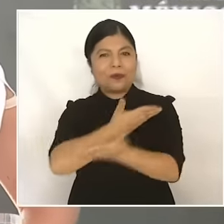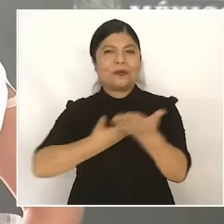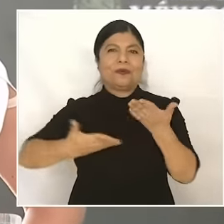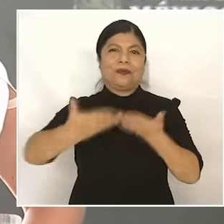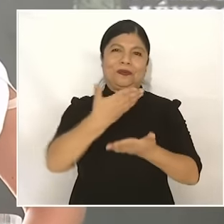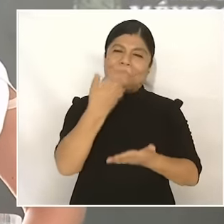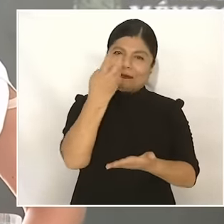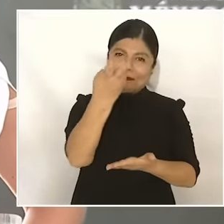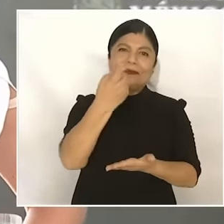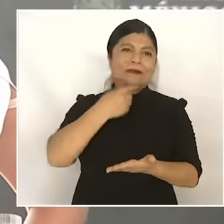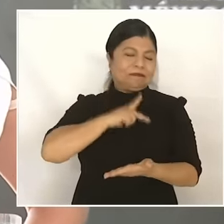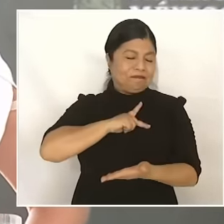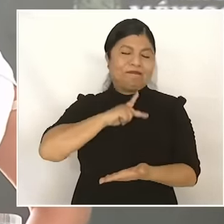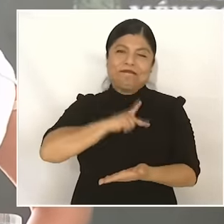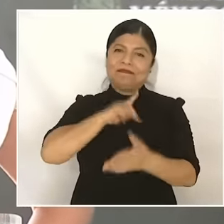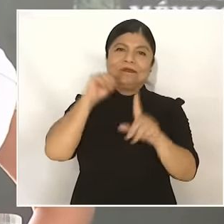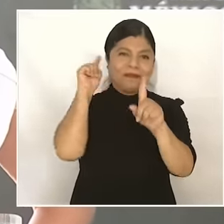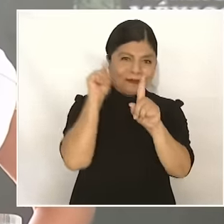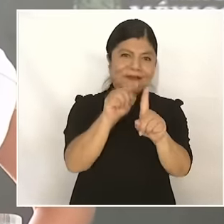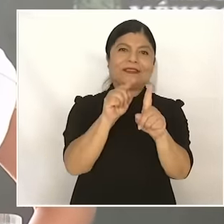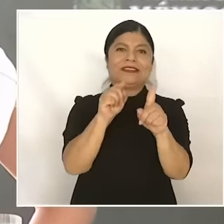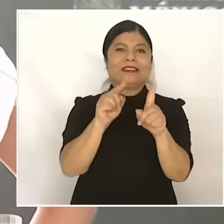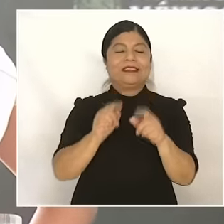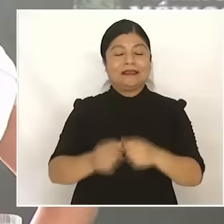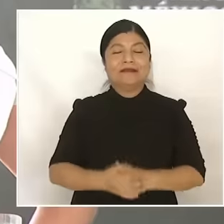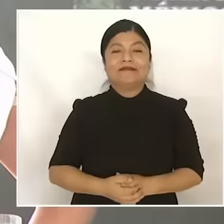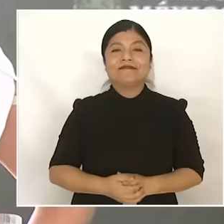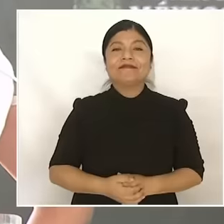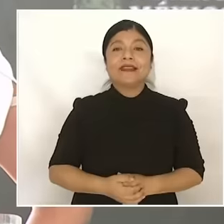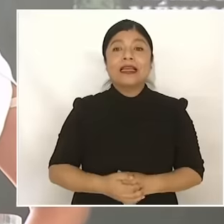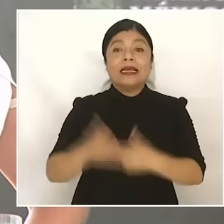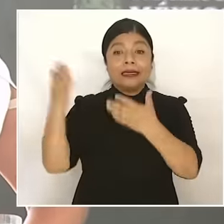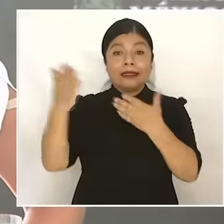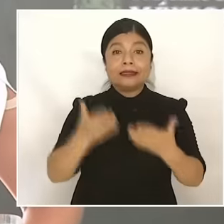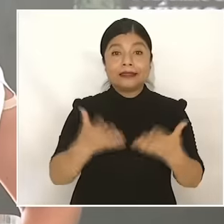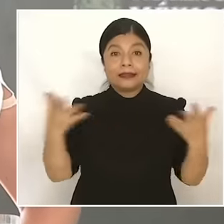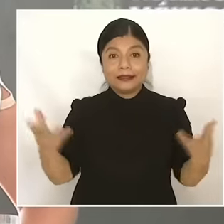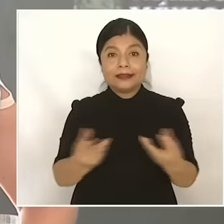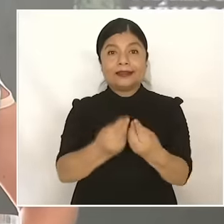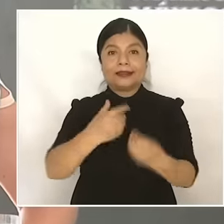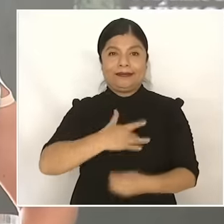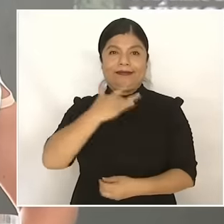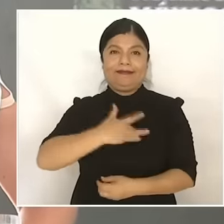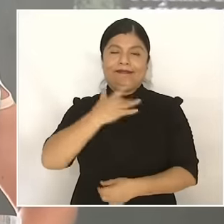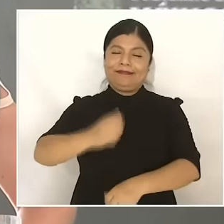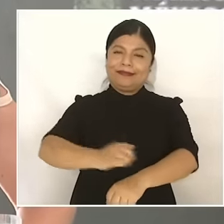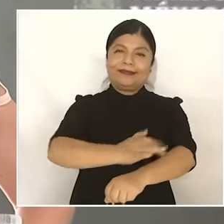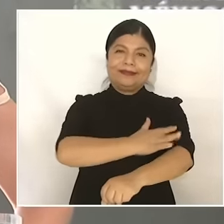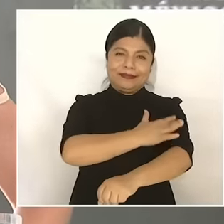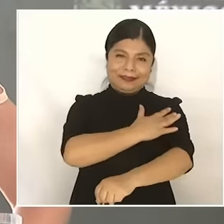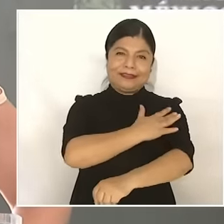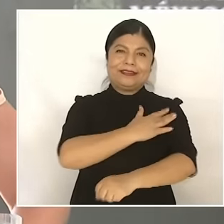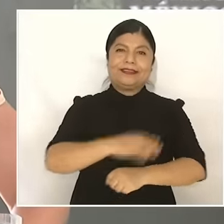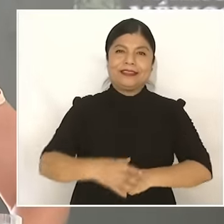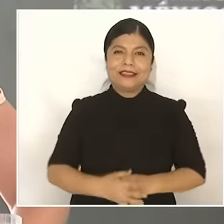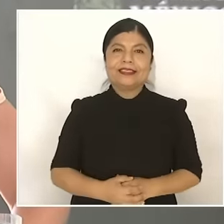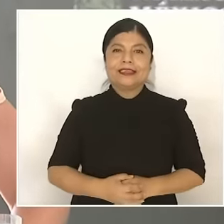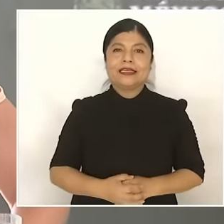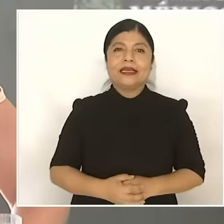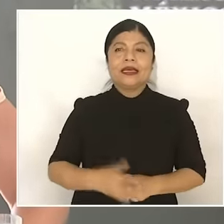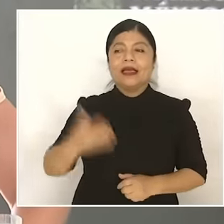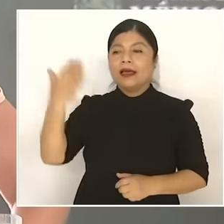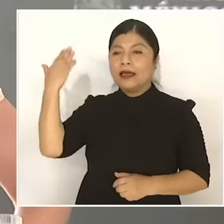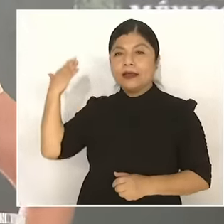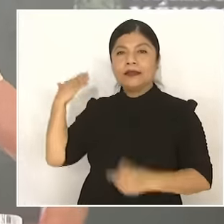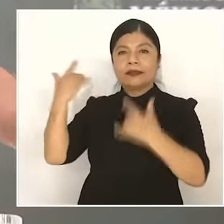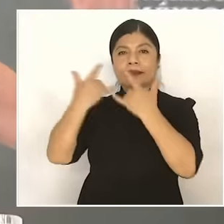to be here with you, the recovery of our history of Mayan culture but not the sun